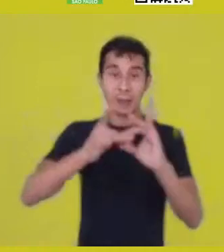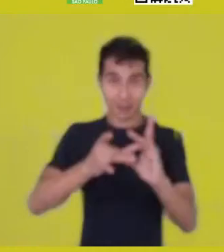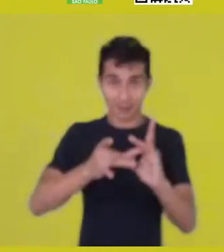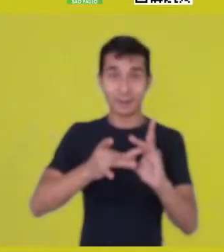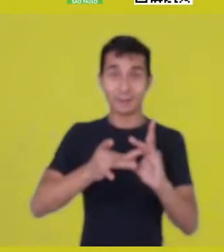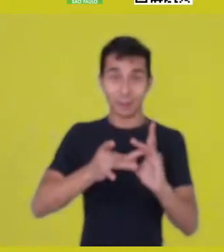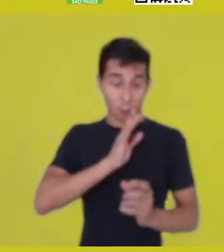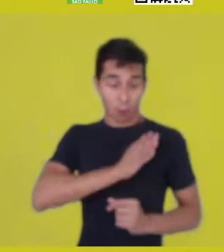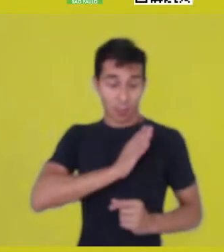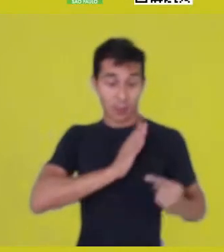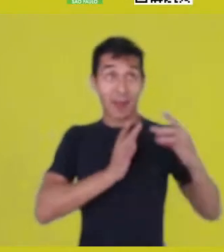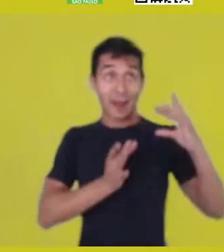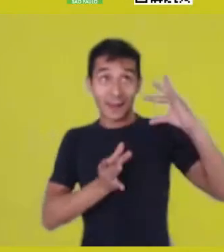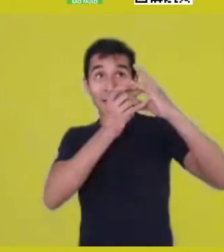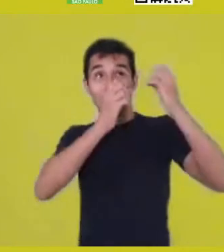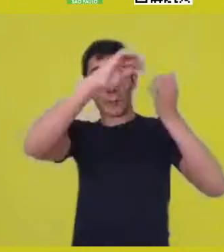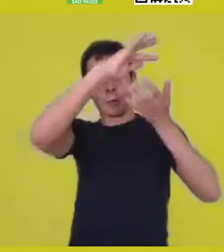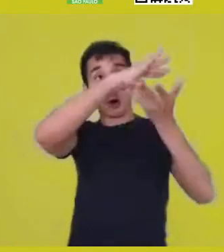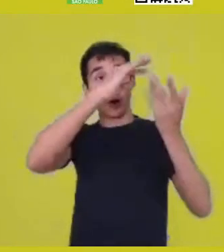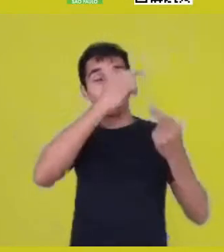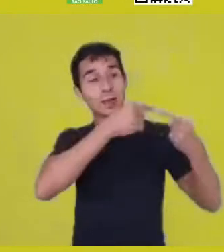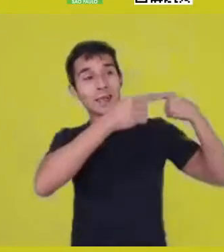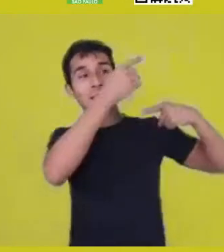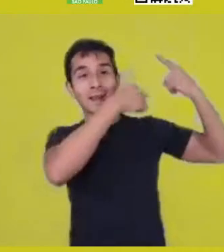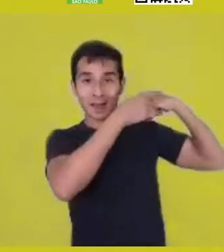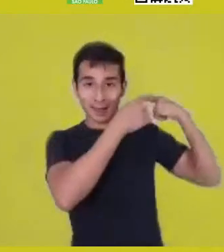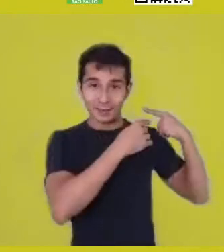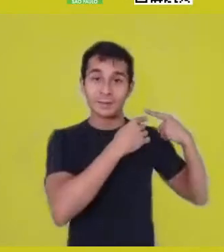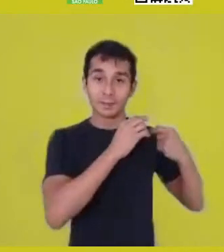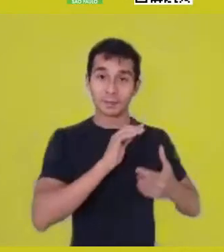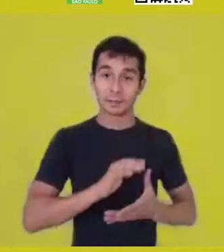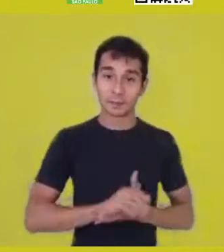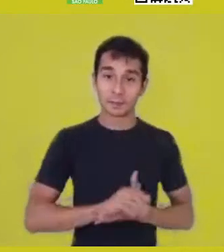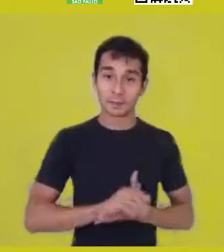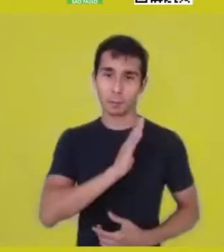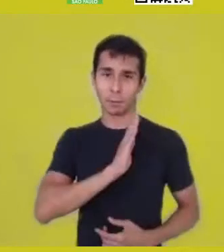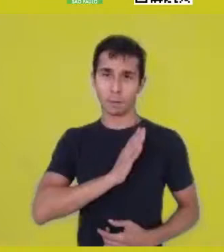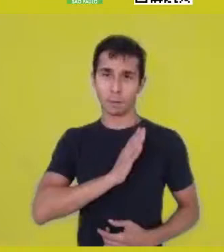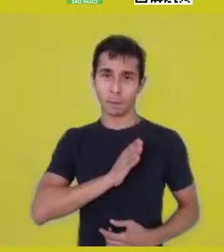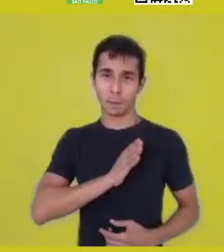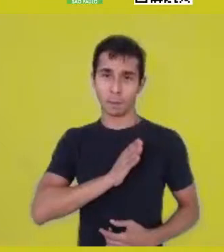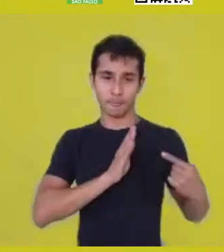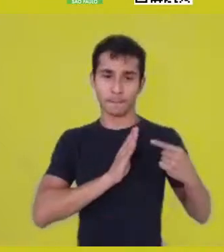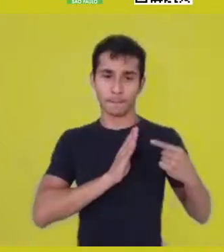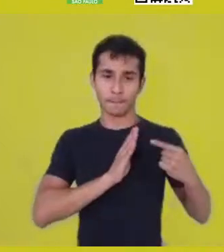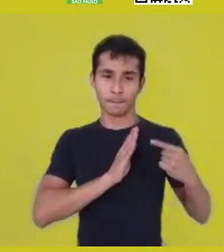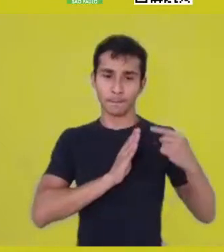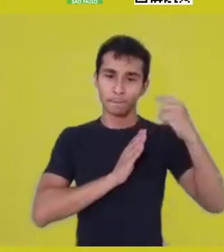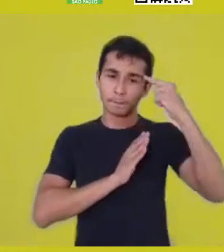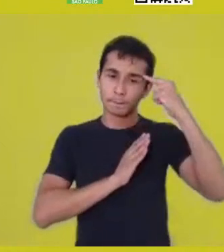And with this notion of heart, we have a notion of, what vibrates in the other vibrates in me.